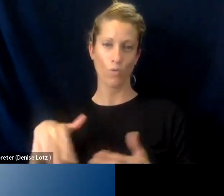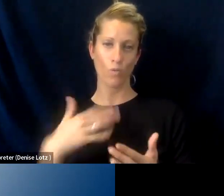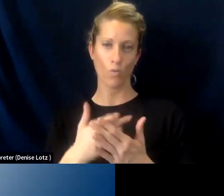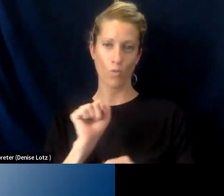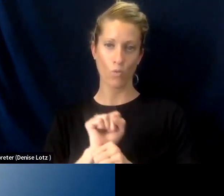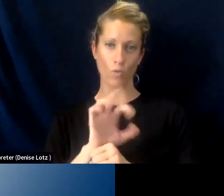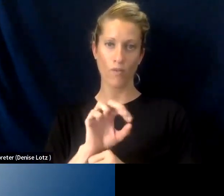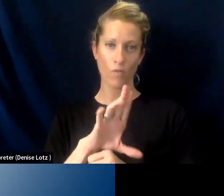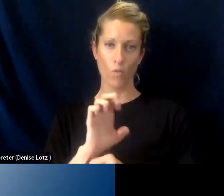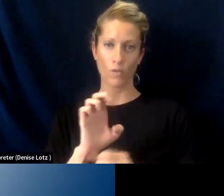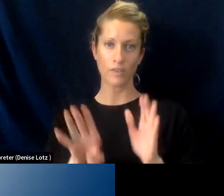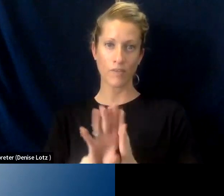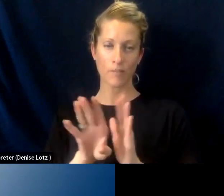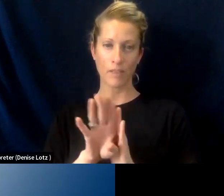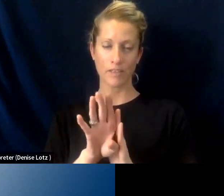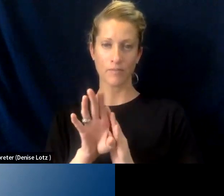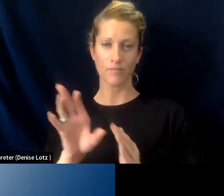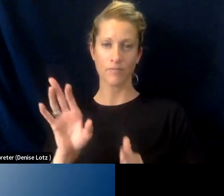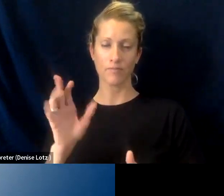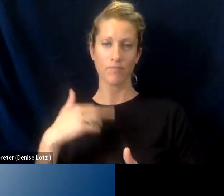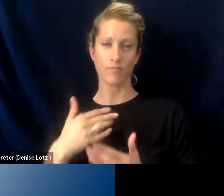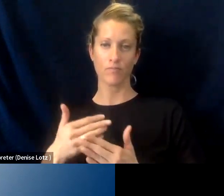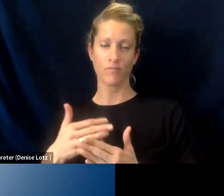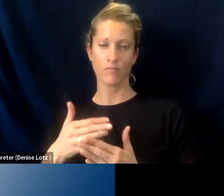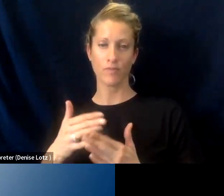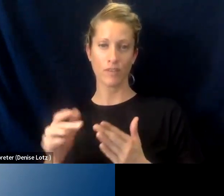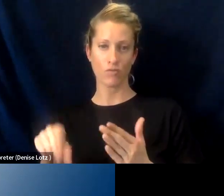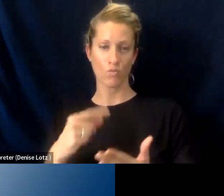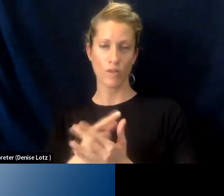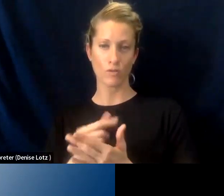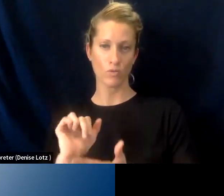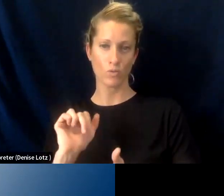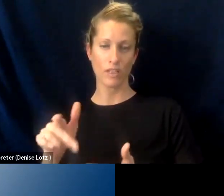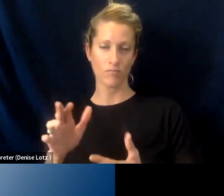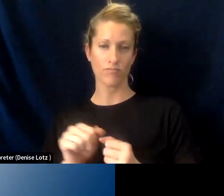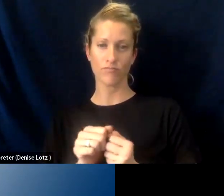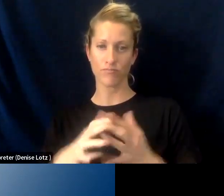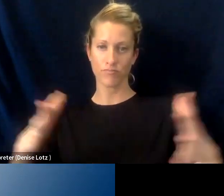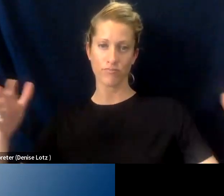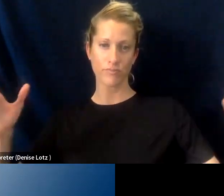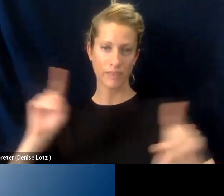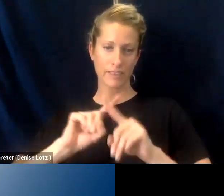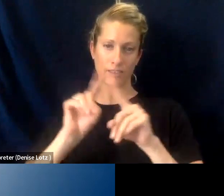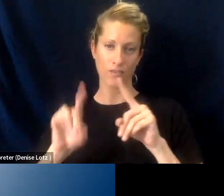And so they're preparing graduates to in a growing field that really stretch across multiple sectors in the in the economy.